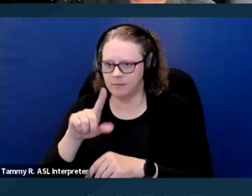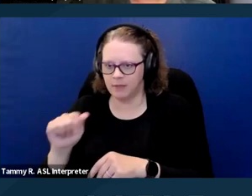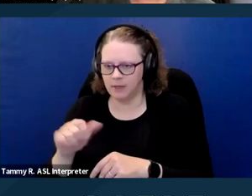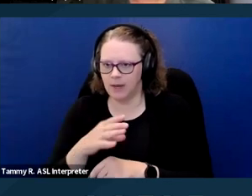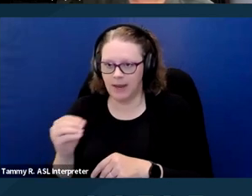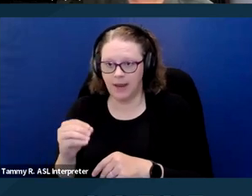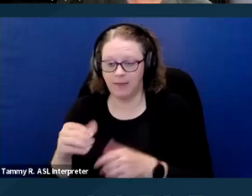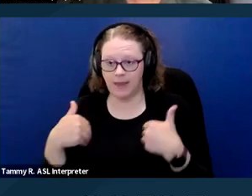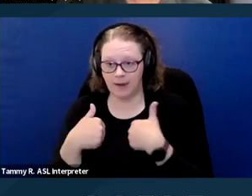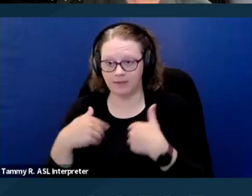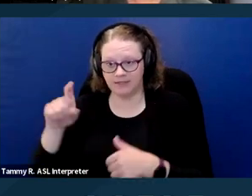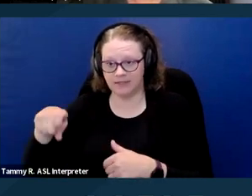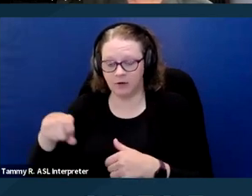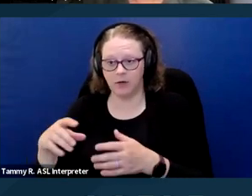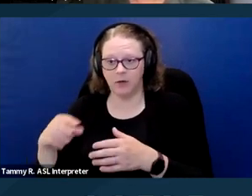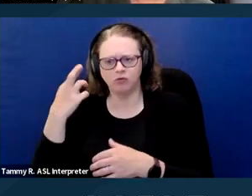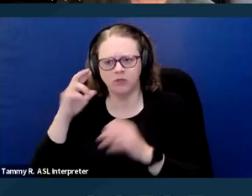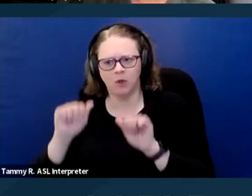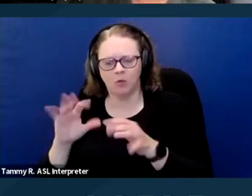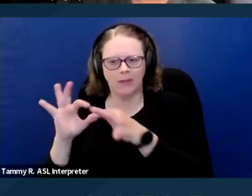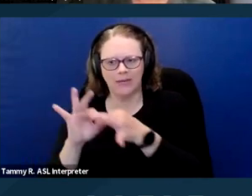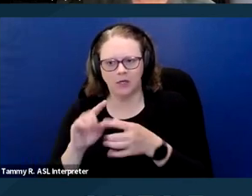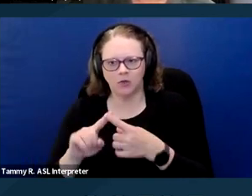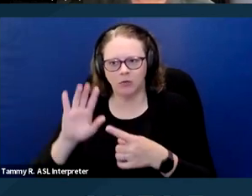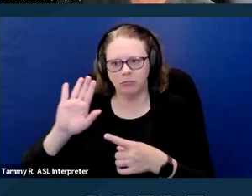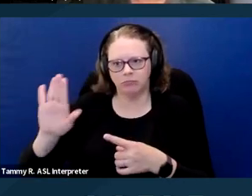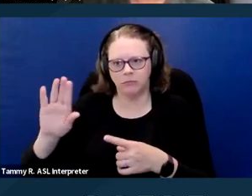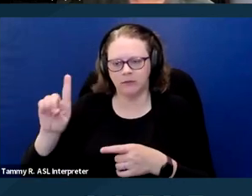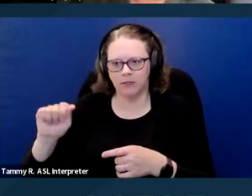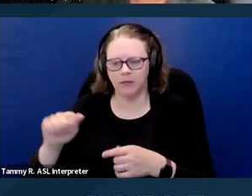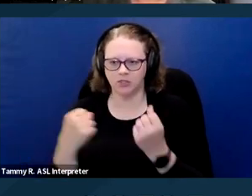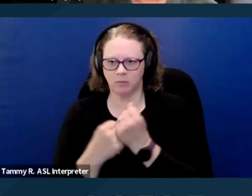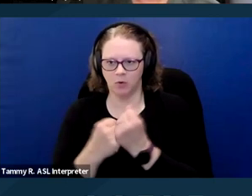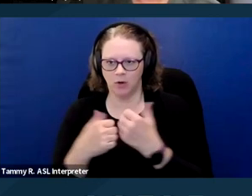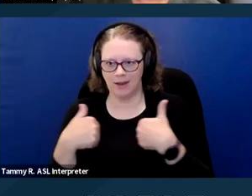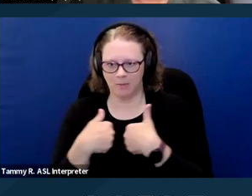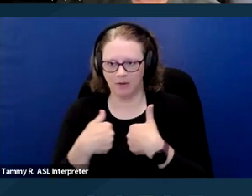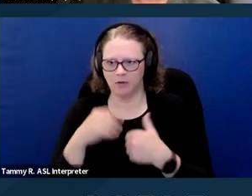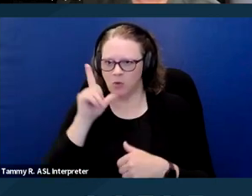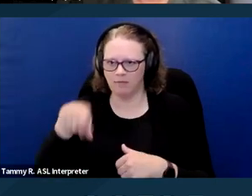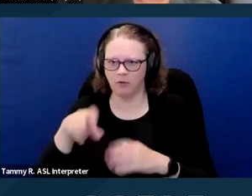to your disability. Support animals generally, you don't have to provide evidence